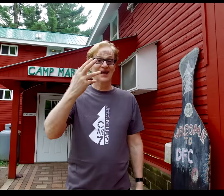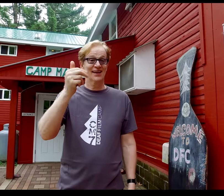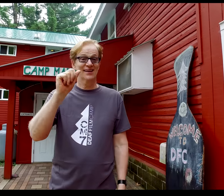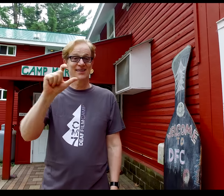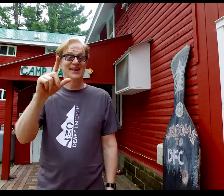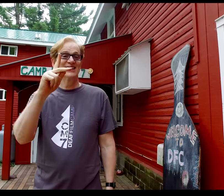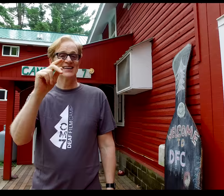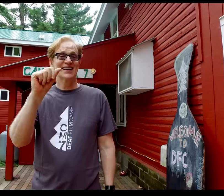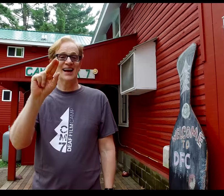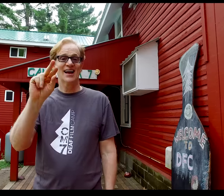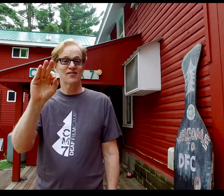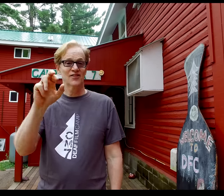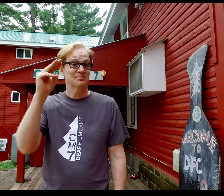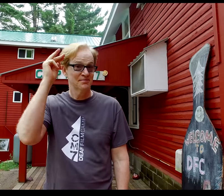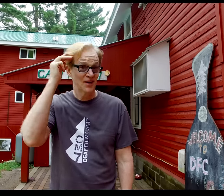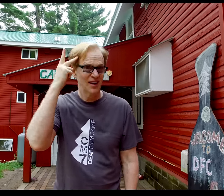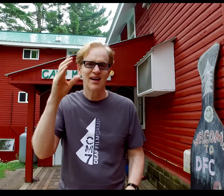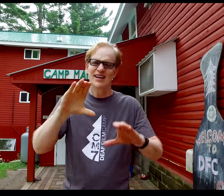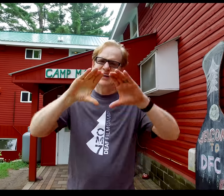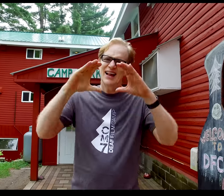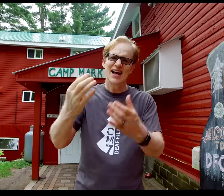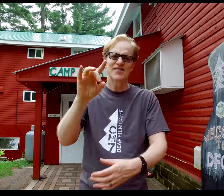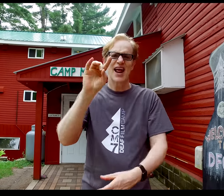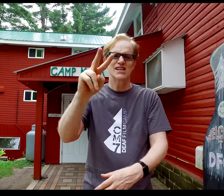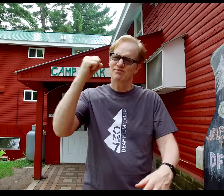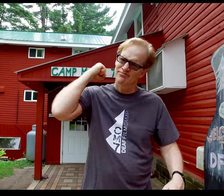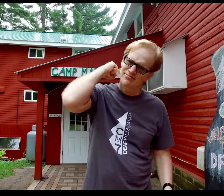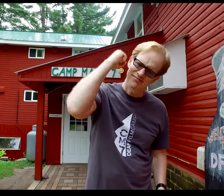Hello! My name is Michael Kaufer. I’m from the class of 1982!